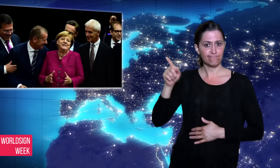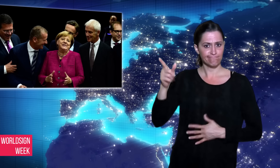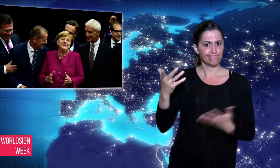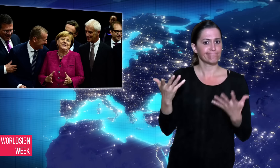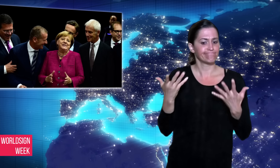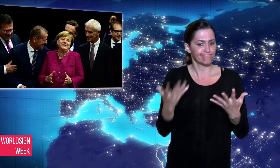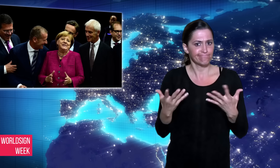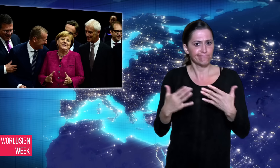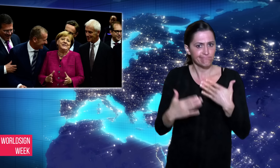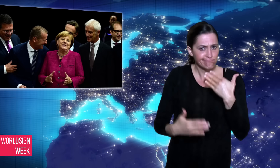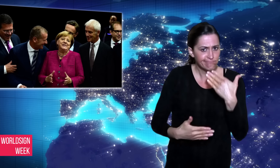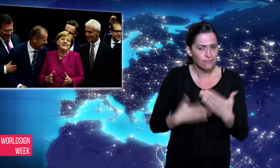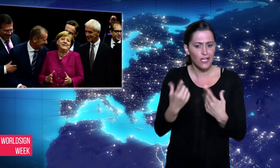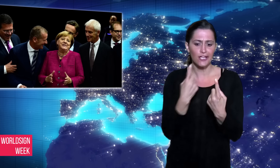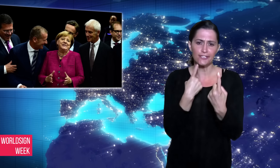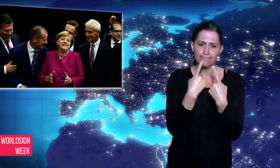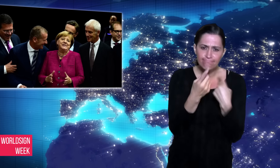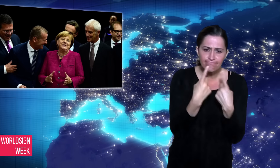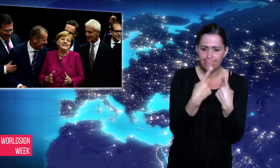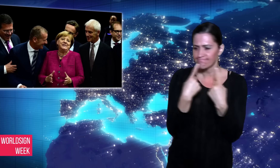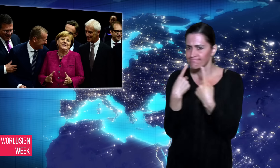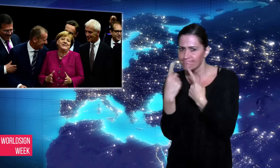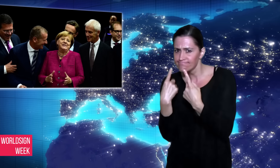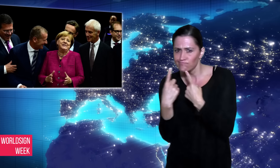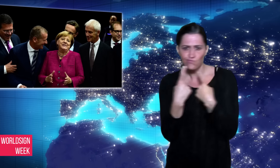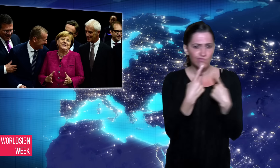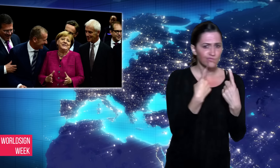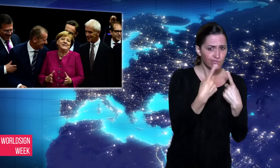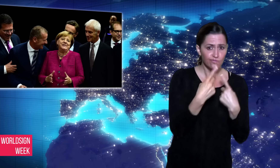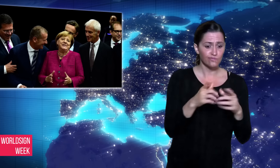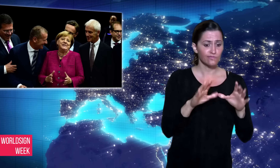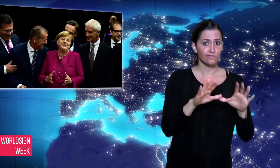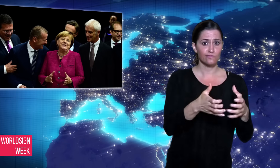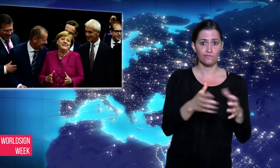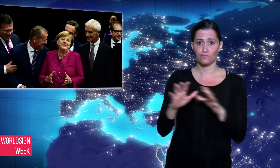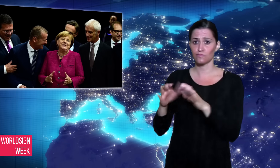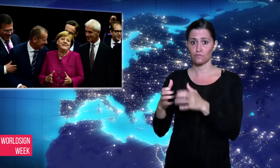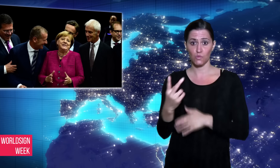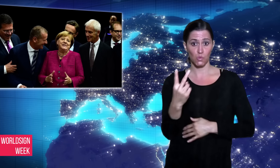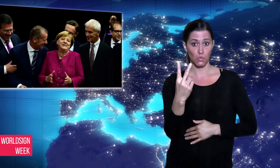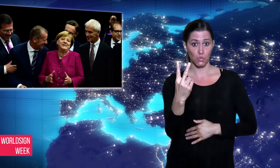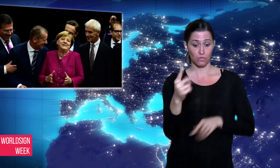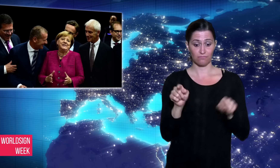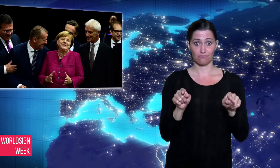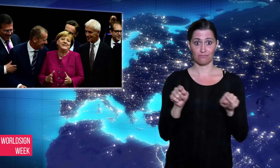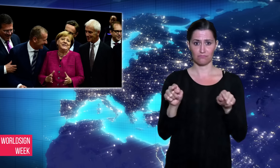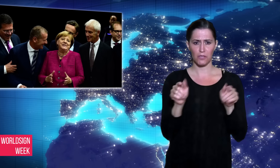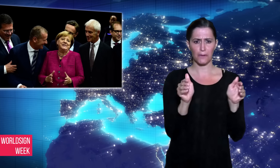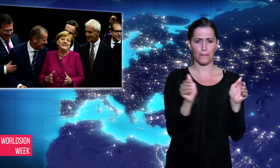has been in talks with two smaller